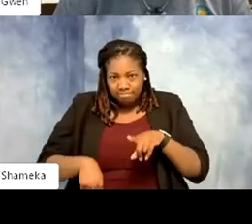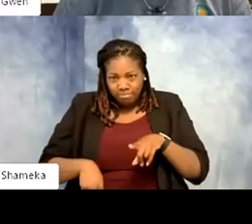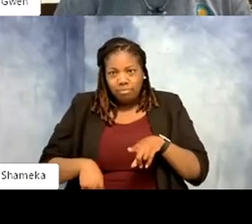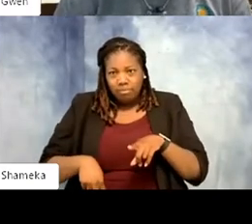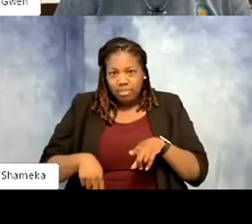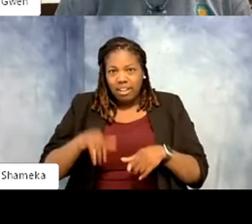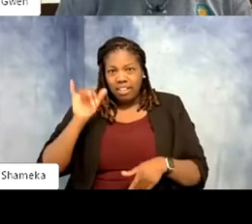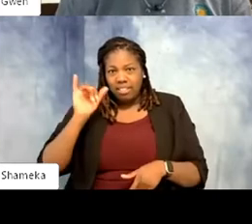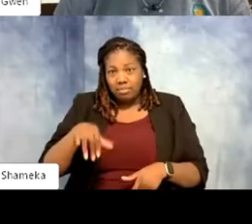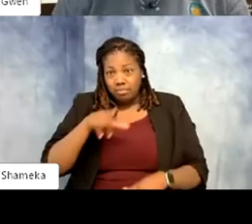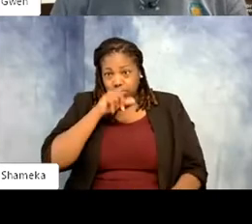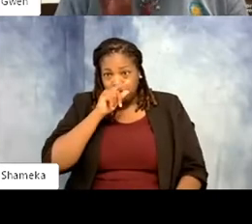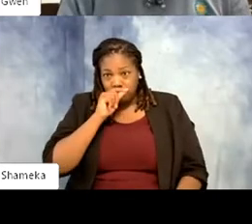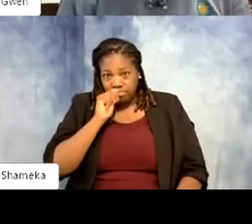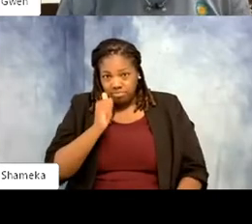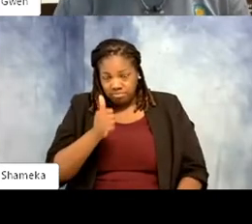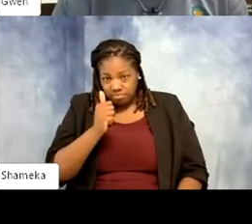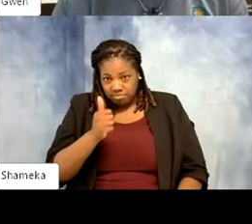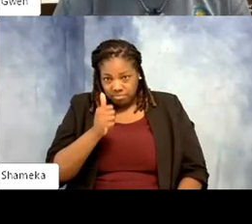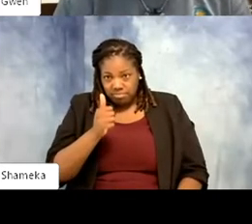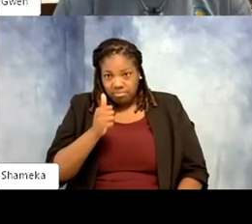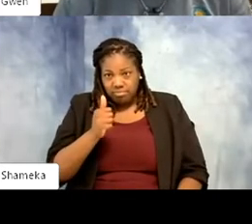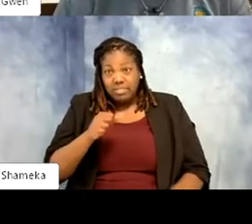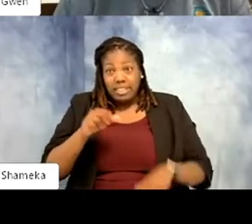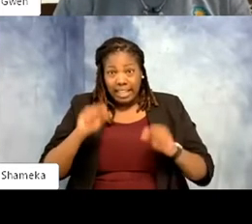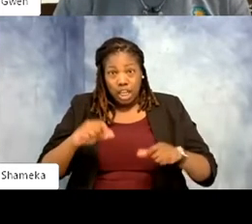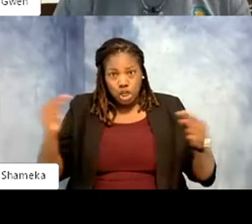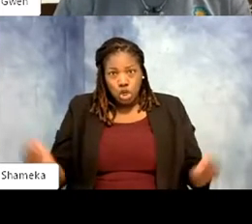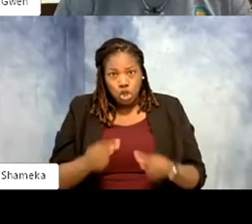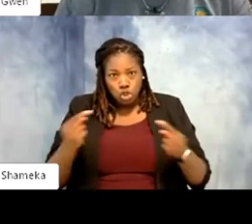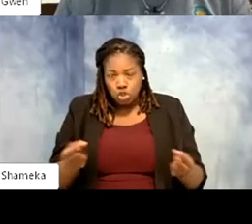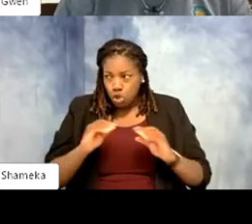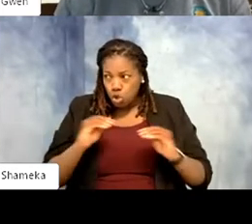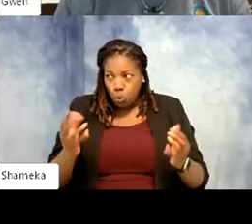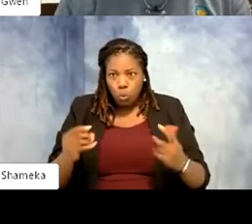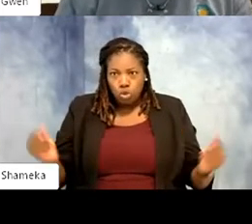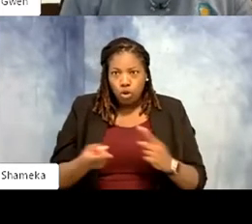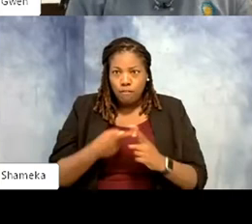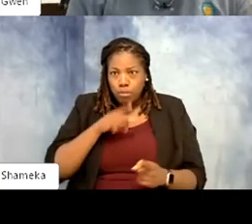which means this is a a bird that can't hurt you. Which nobody wants to get hurt, you or the bird. So